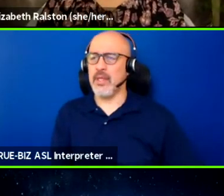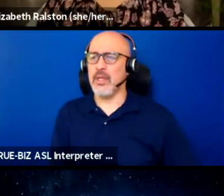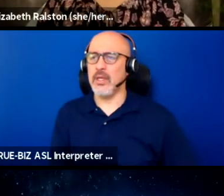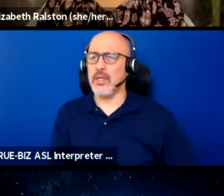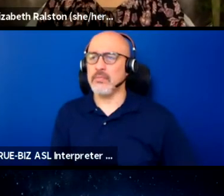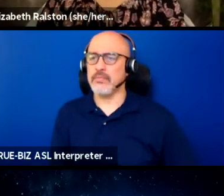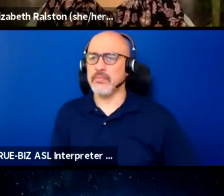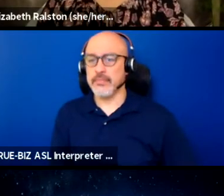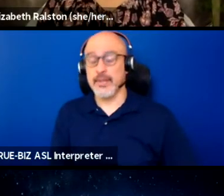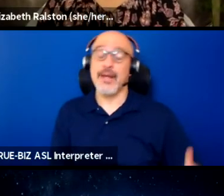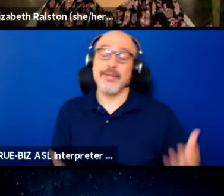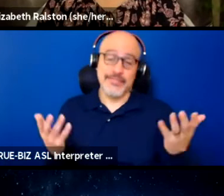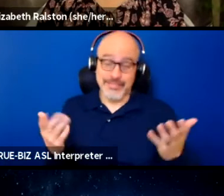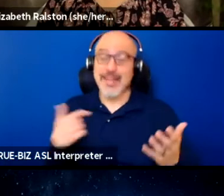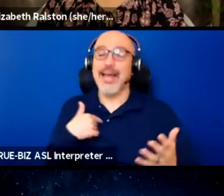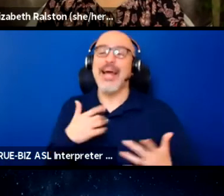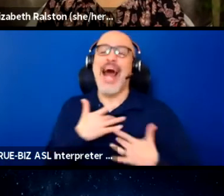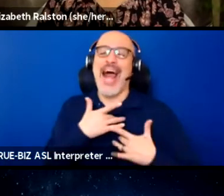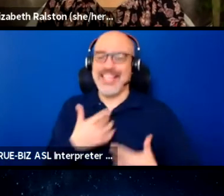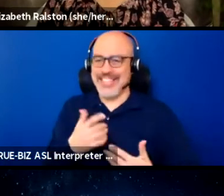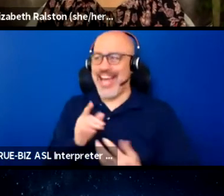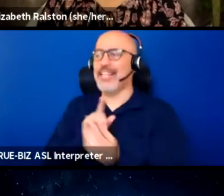Yeah, so usually I'll go to whoever's in charge,